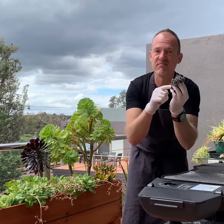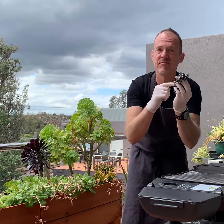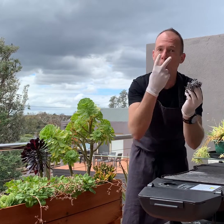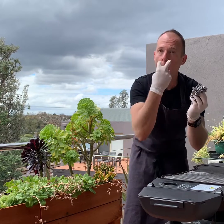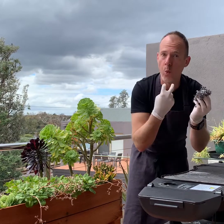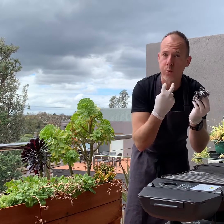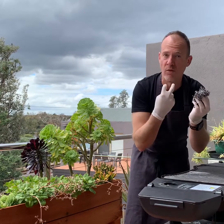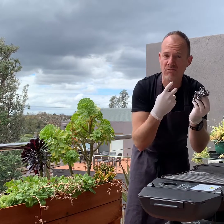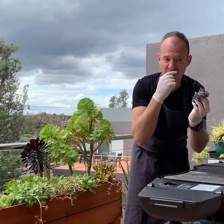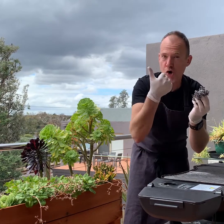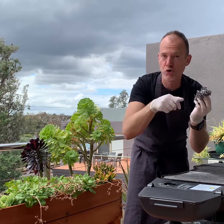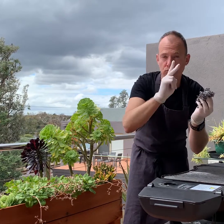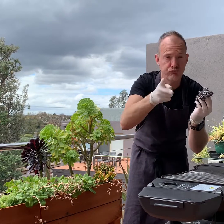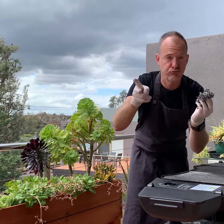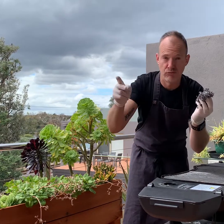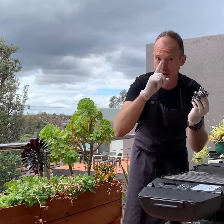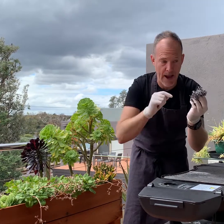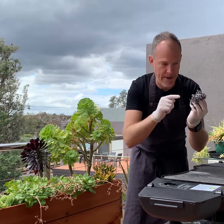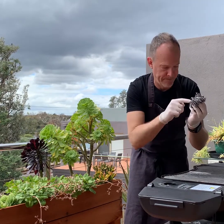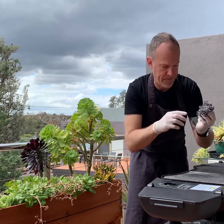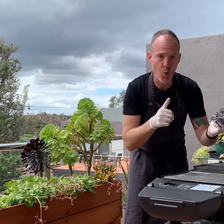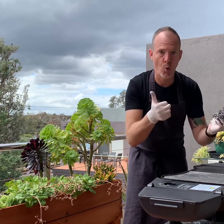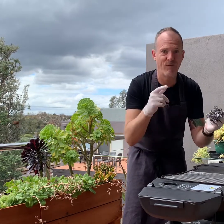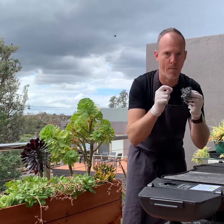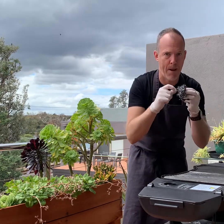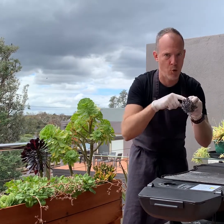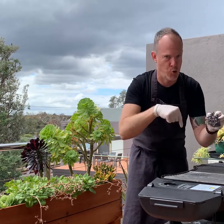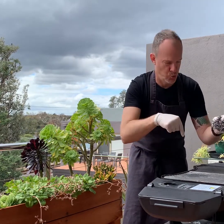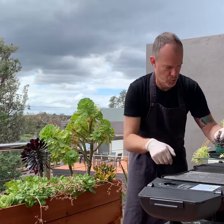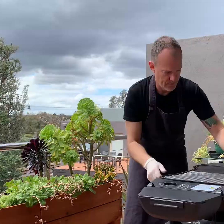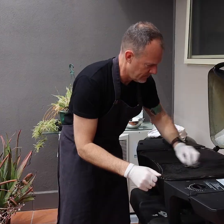Old steel wool pads can be used again and again.